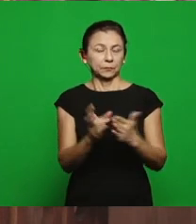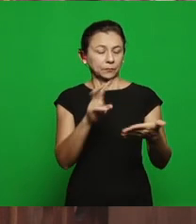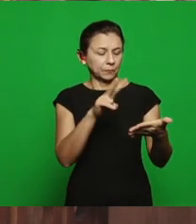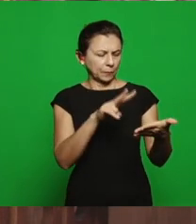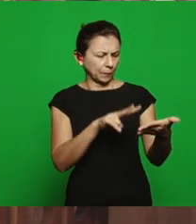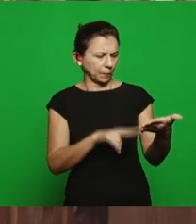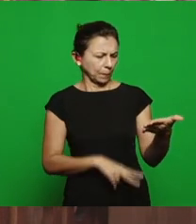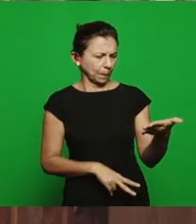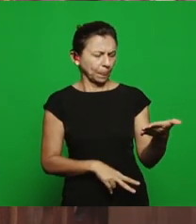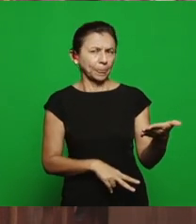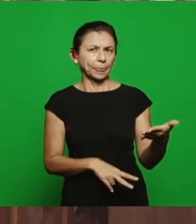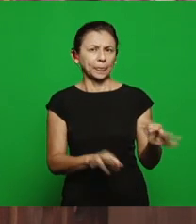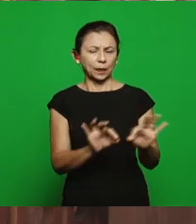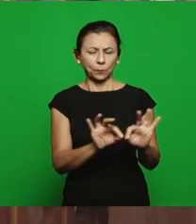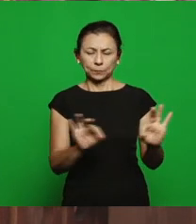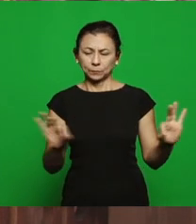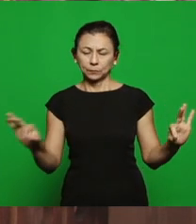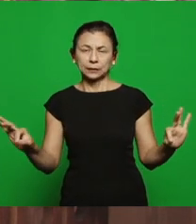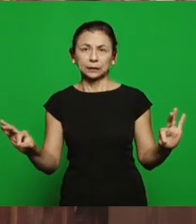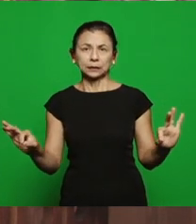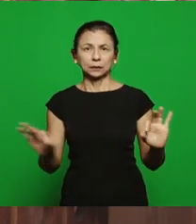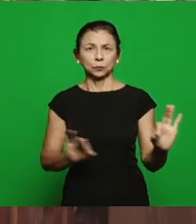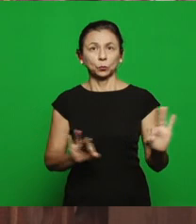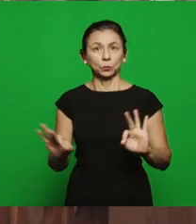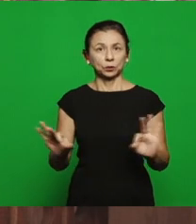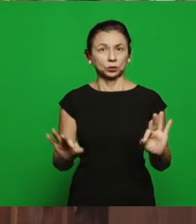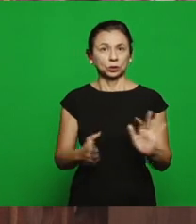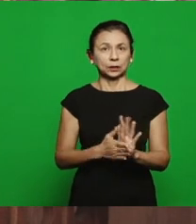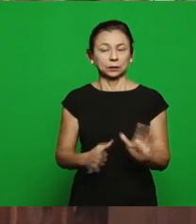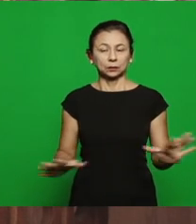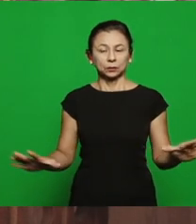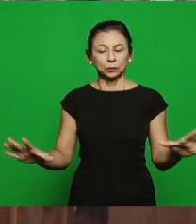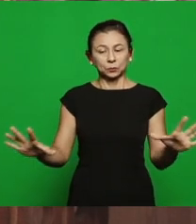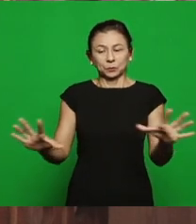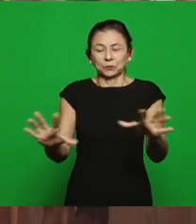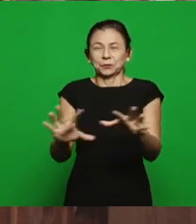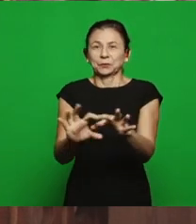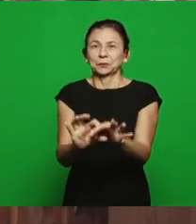a underlying line that unites the entire project